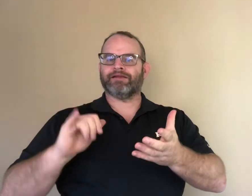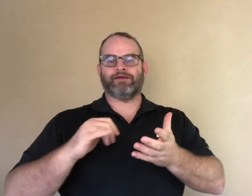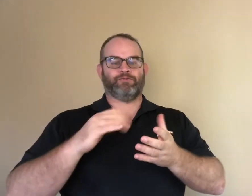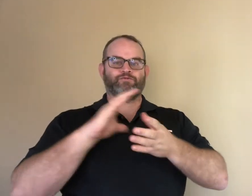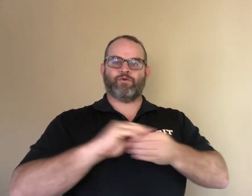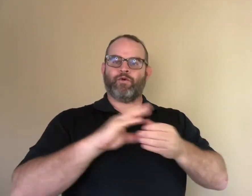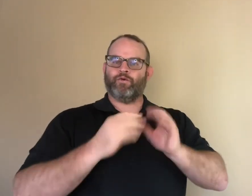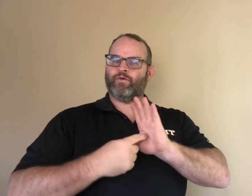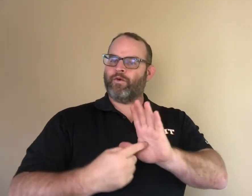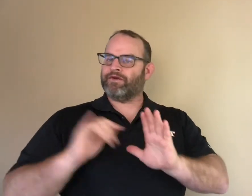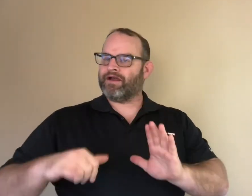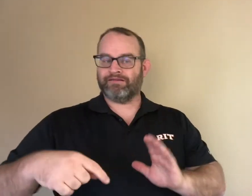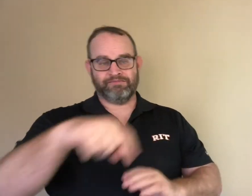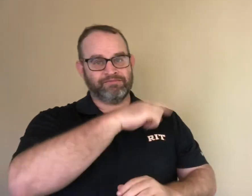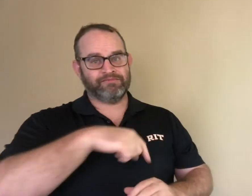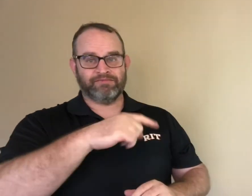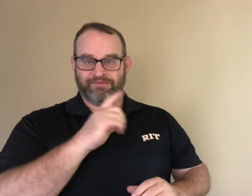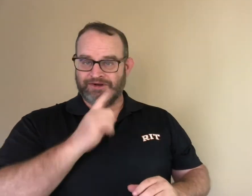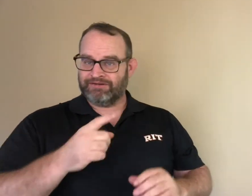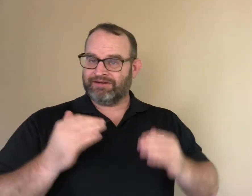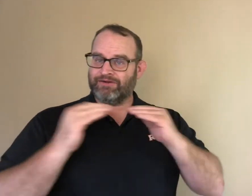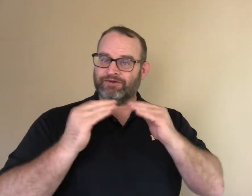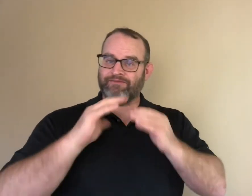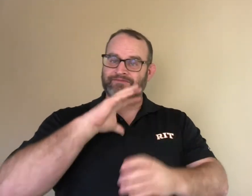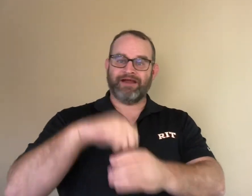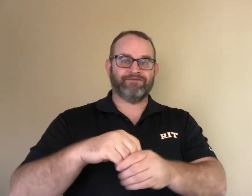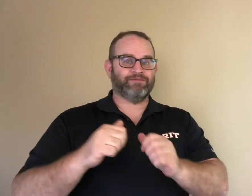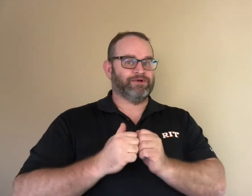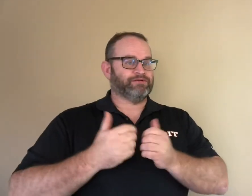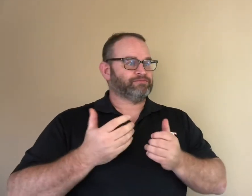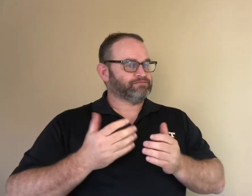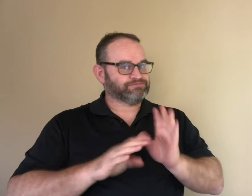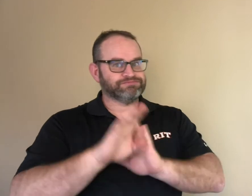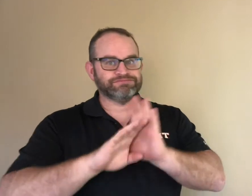We need stories that show positive deaf contributions to the world.